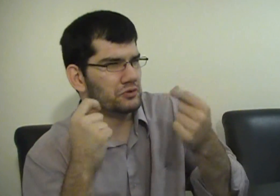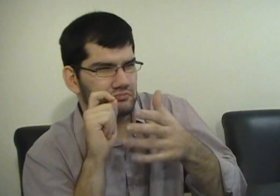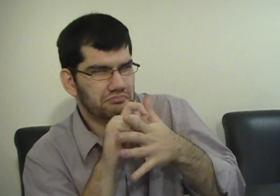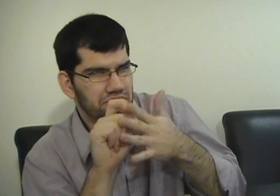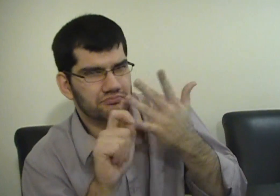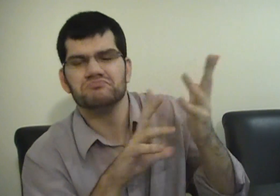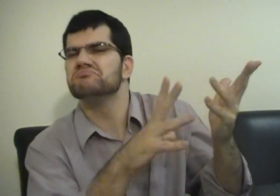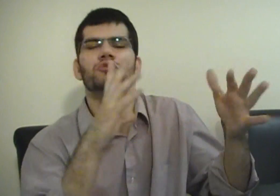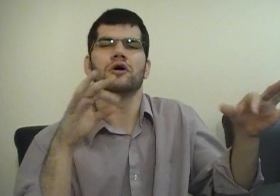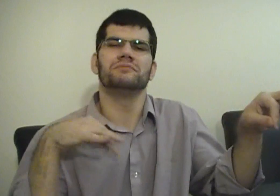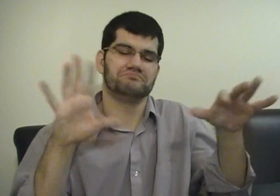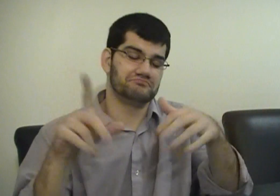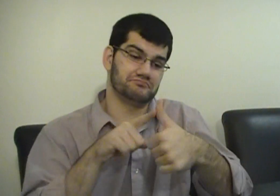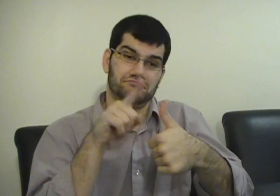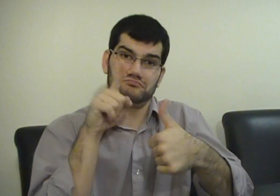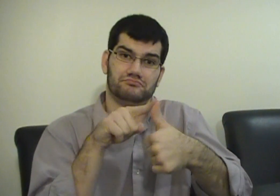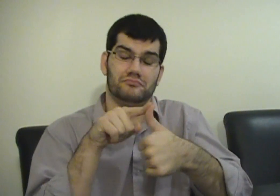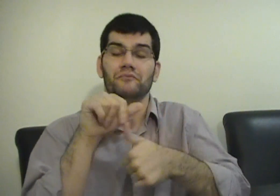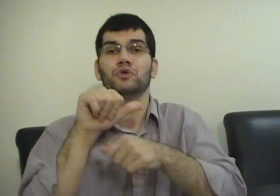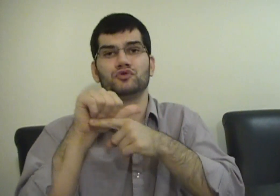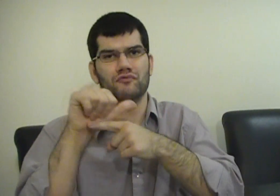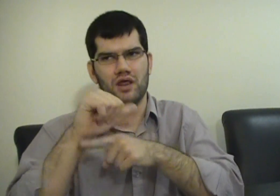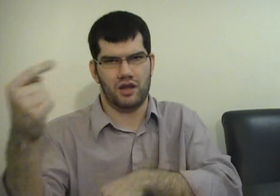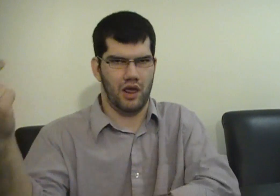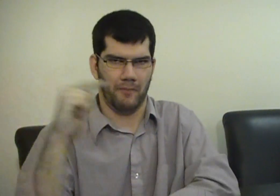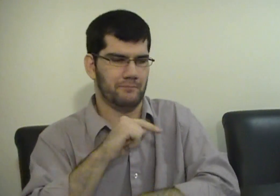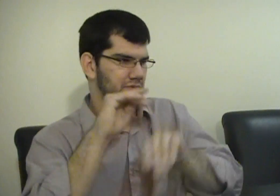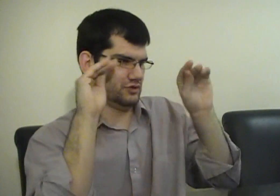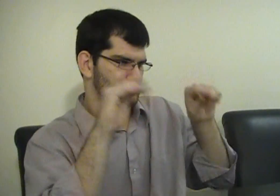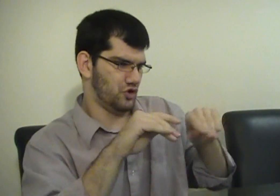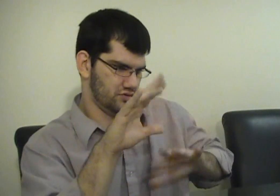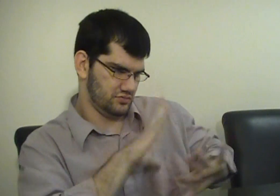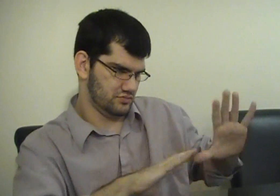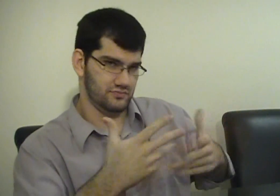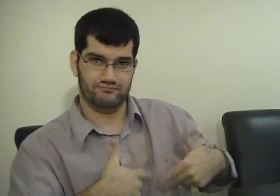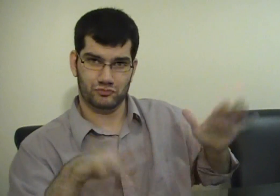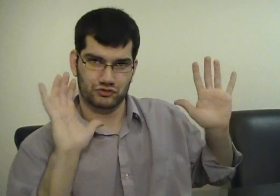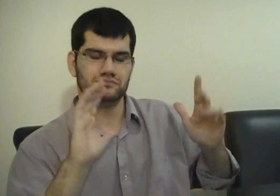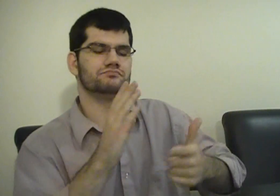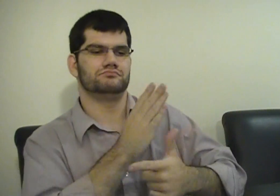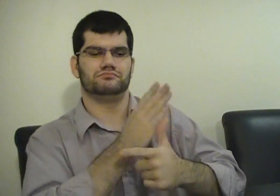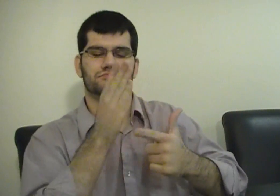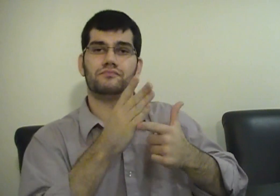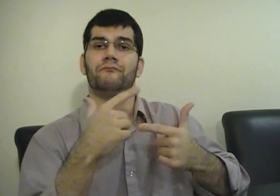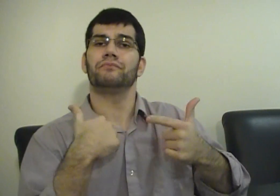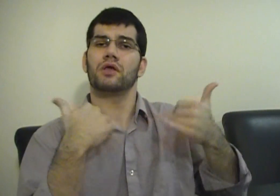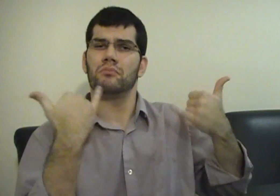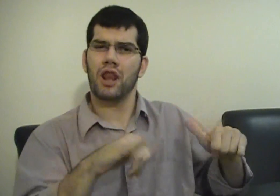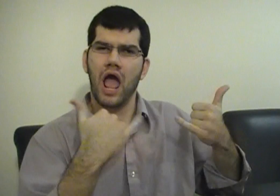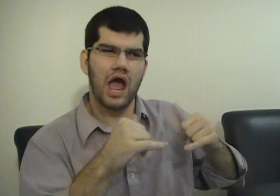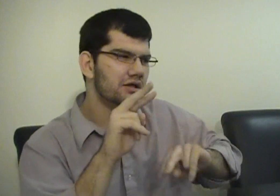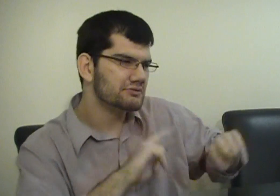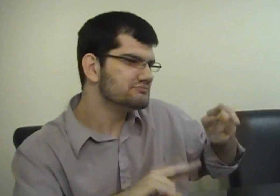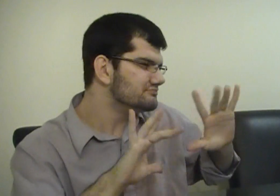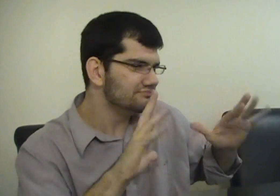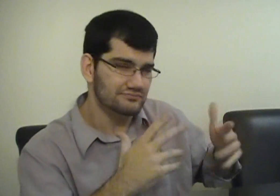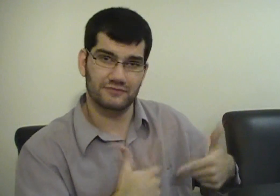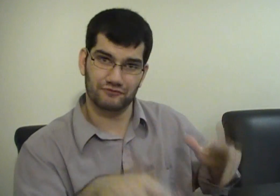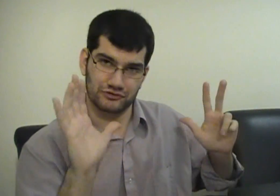Sorenson explained that a trainer would come and install nTouch PC on my laptop. Then I will play with it for awhile.